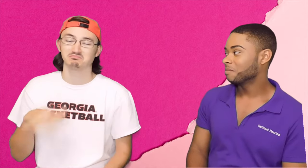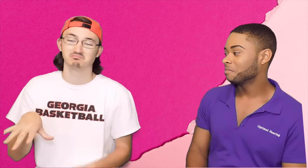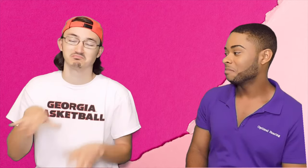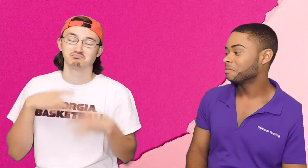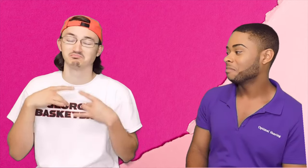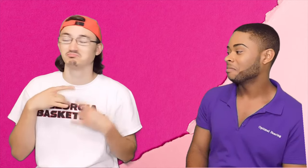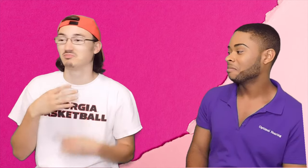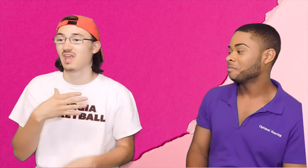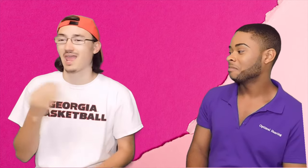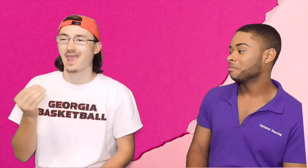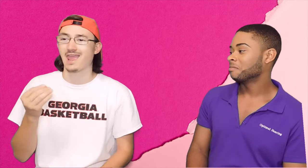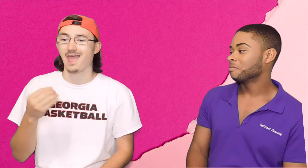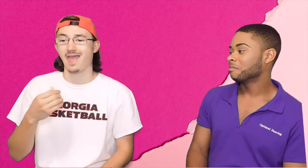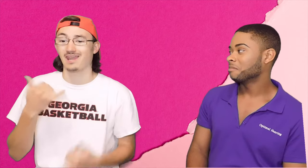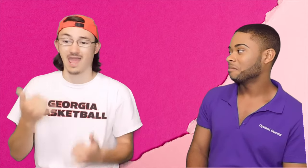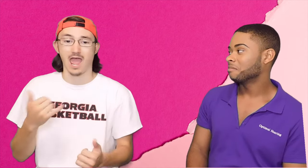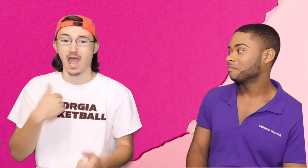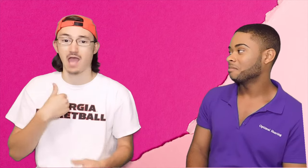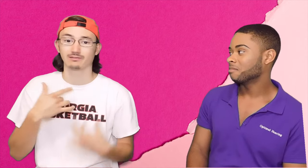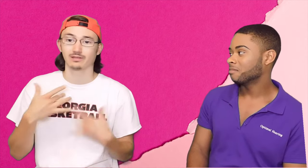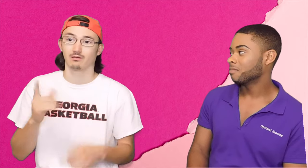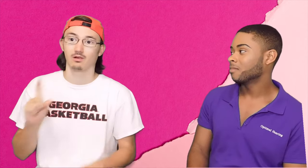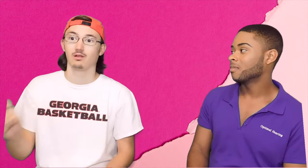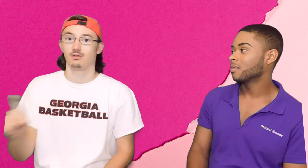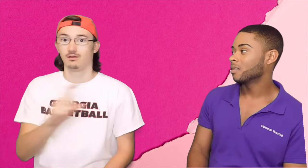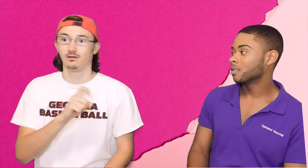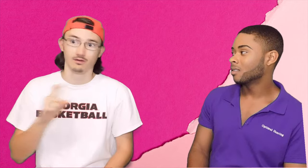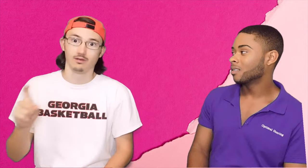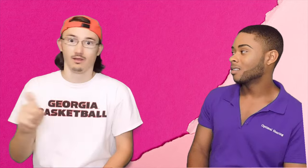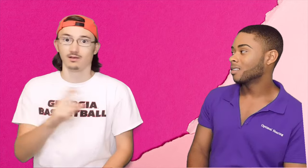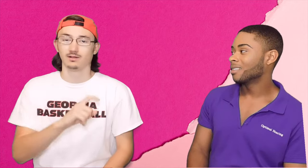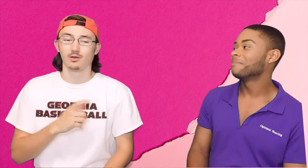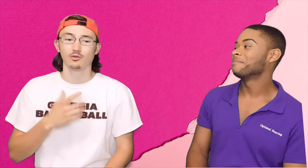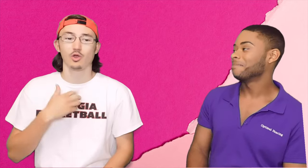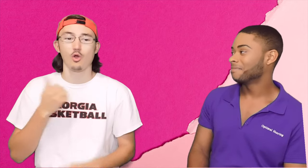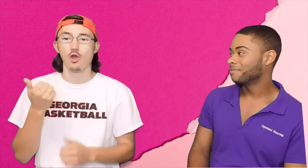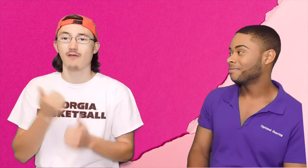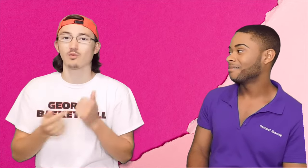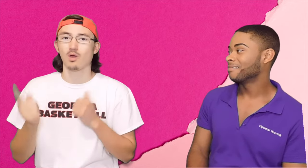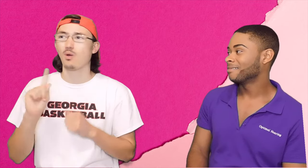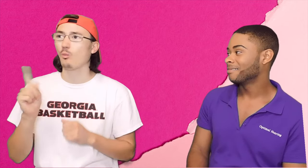So I just picked it up and now I tend to like wander around everybody's